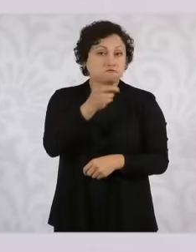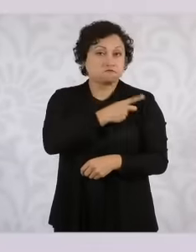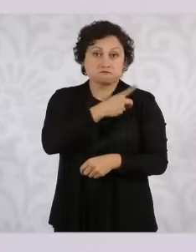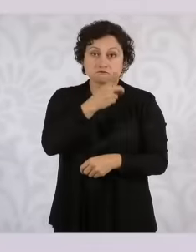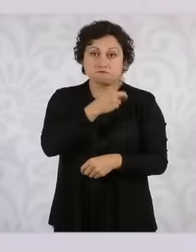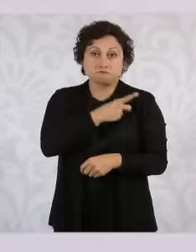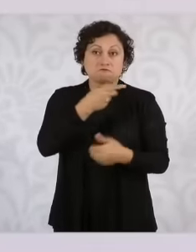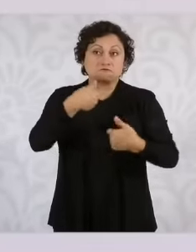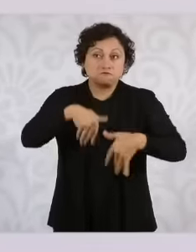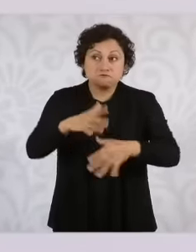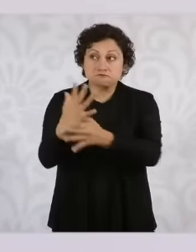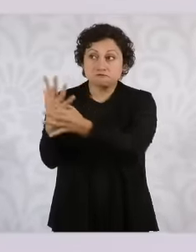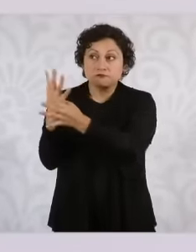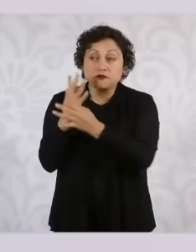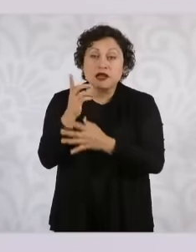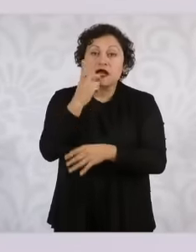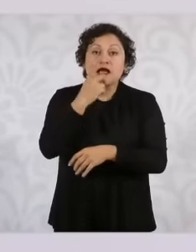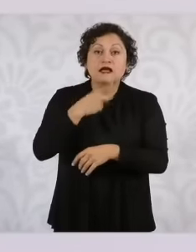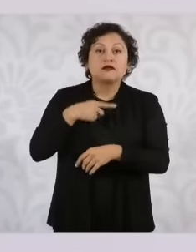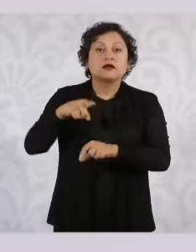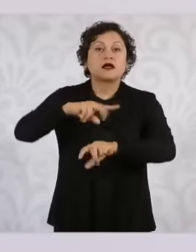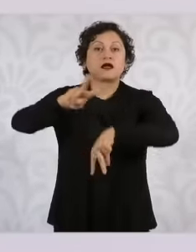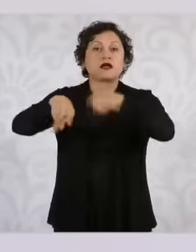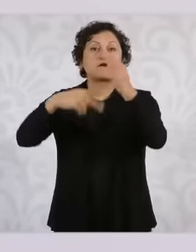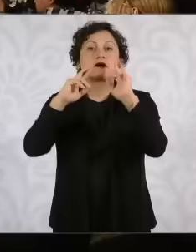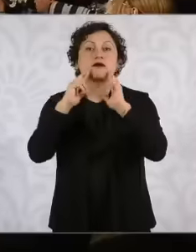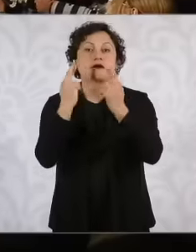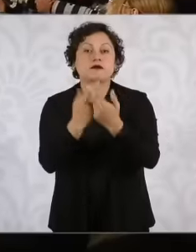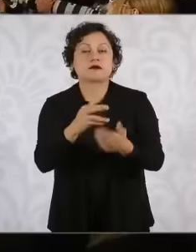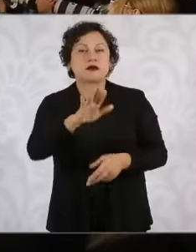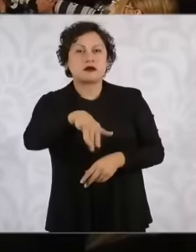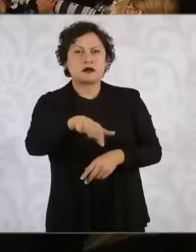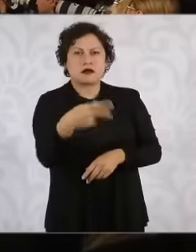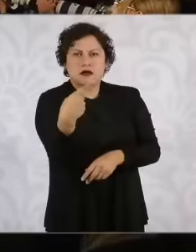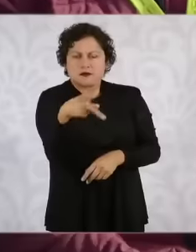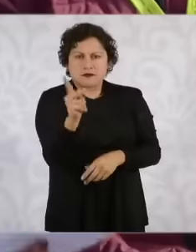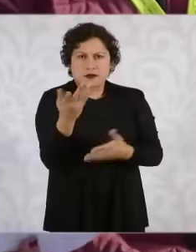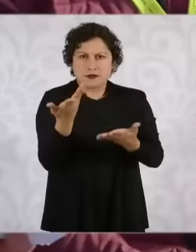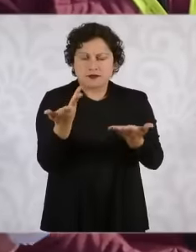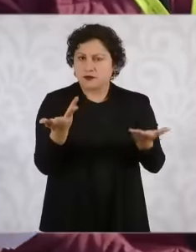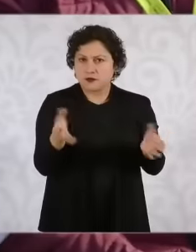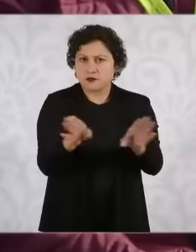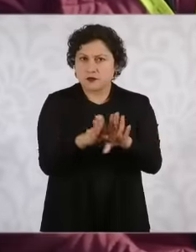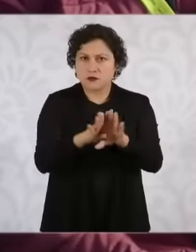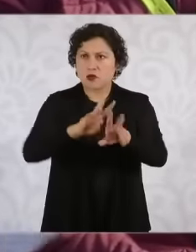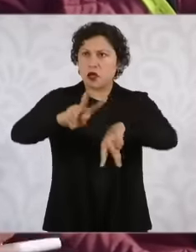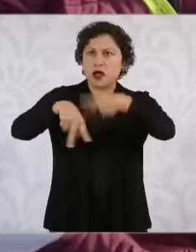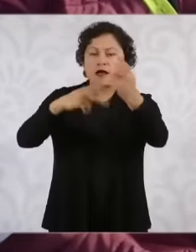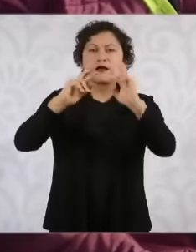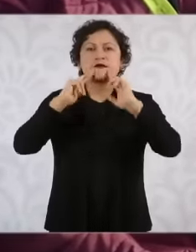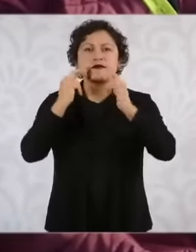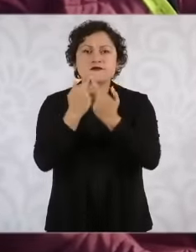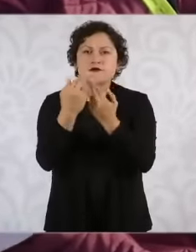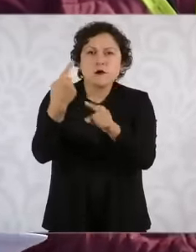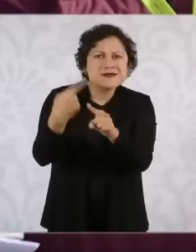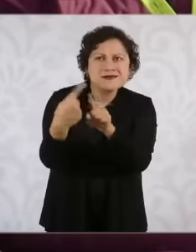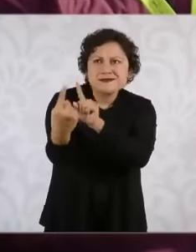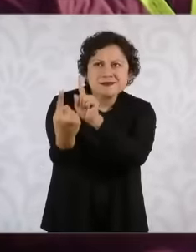I was going to a meeting but it is not known specifically what meeting I was going to with whom I was going. There is a lot of